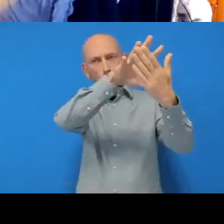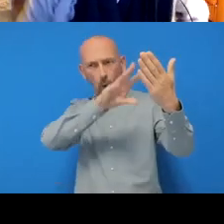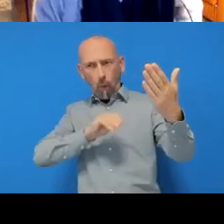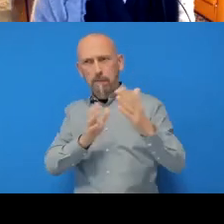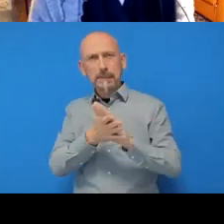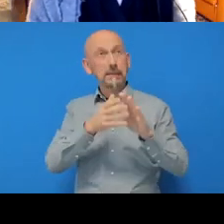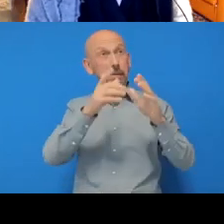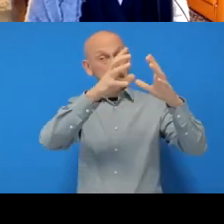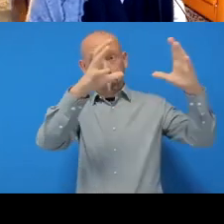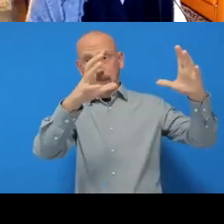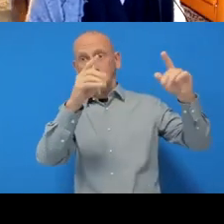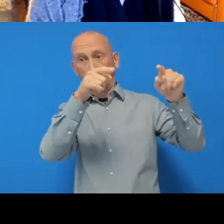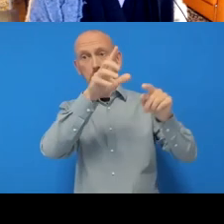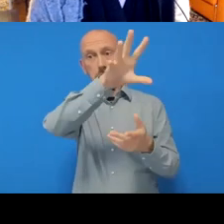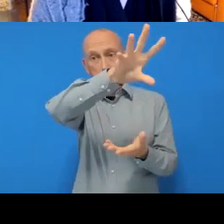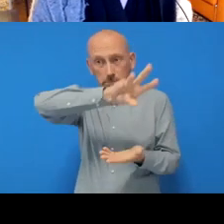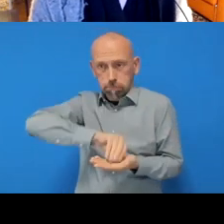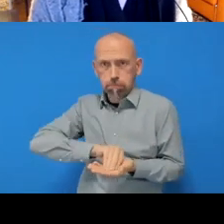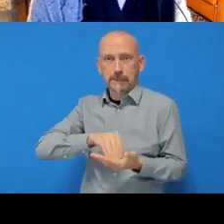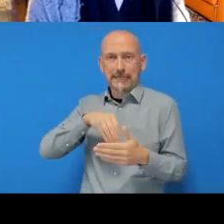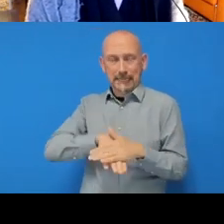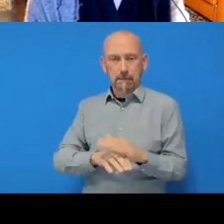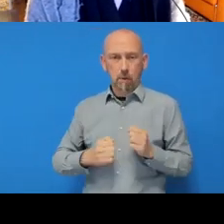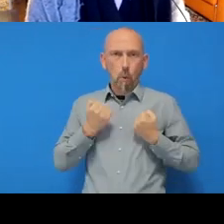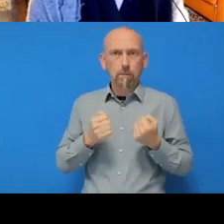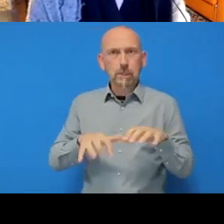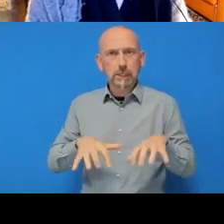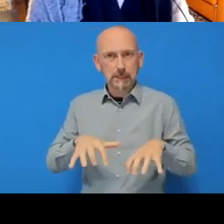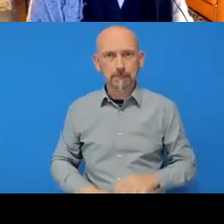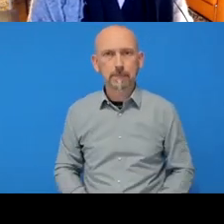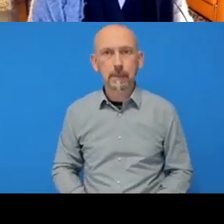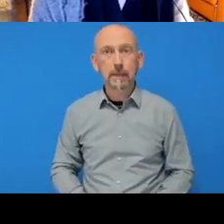So I’m going to do it first and then you try to copy me afterwards.